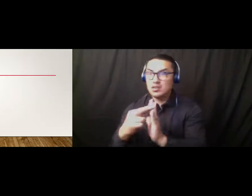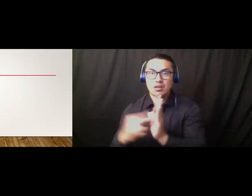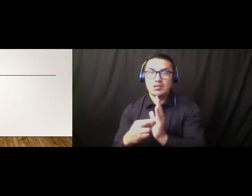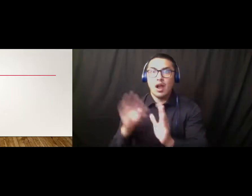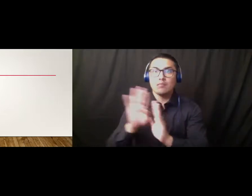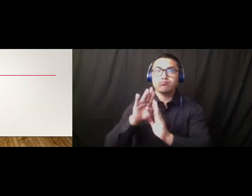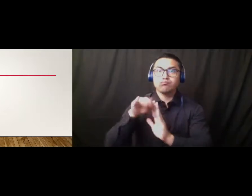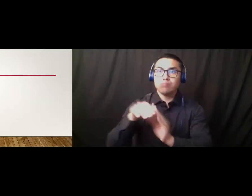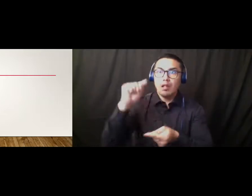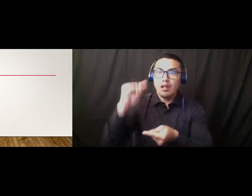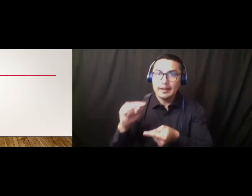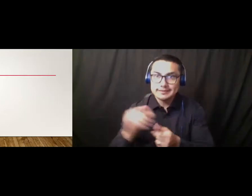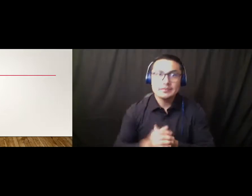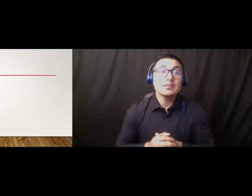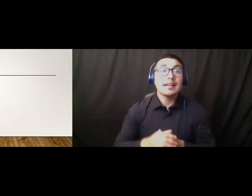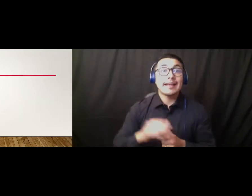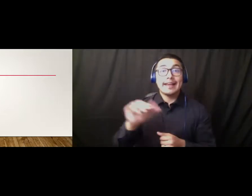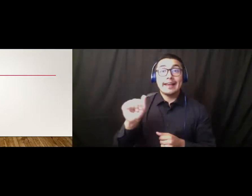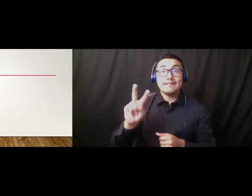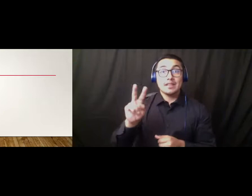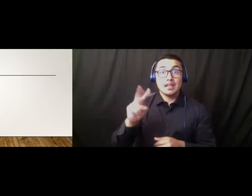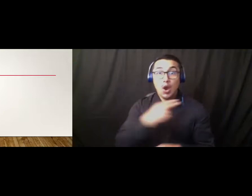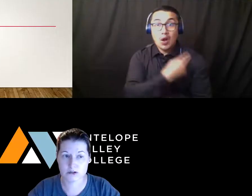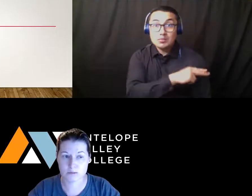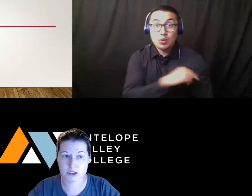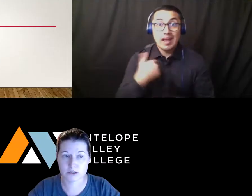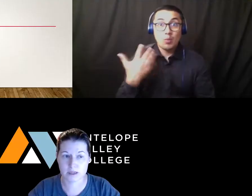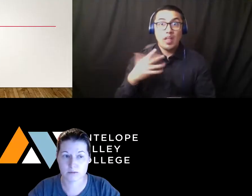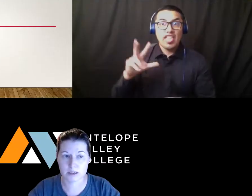AV Hospital, as of last week, had a 30% ICU admission availability